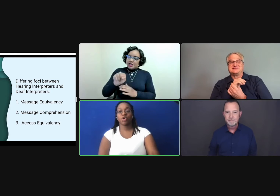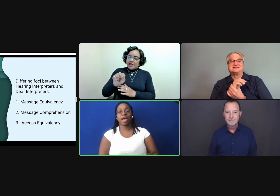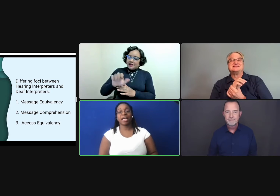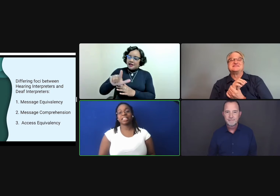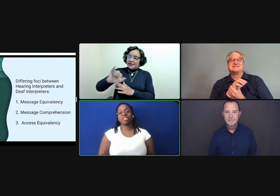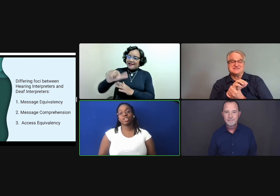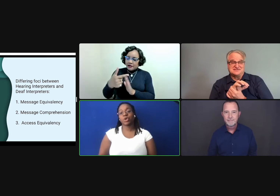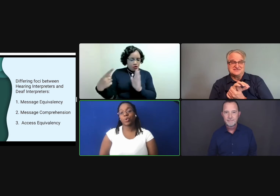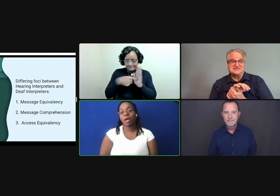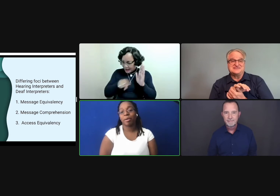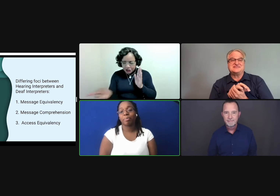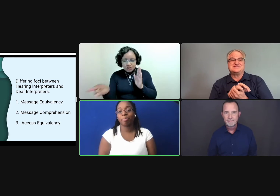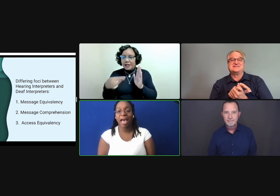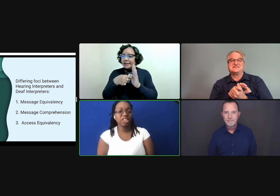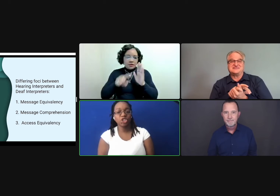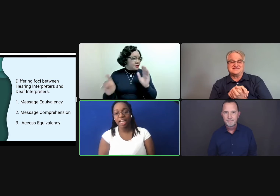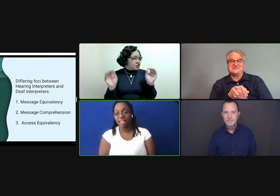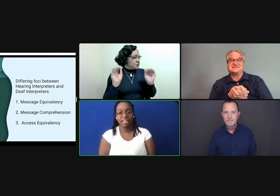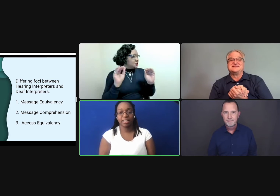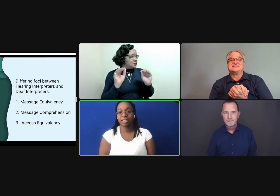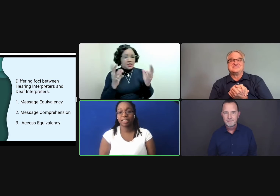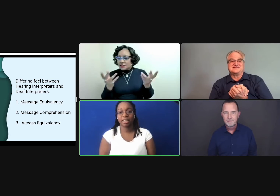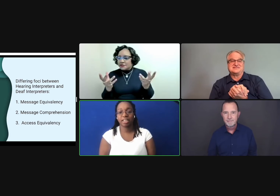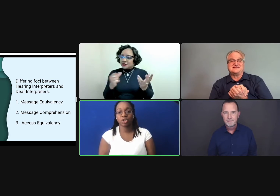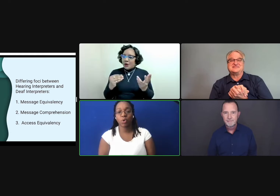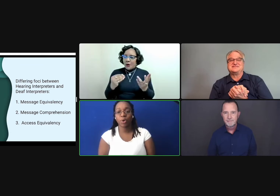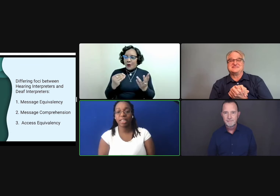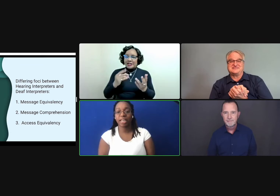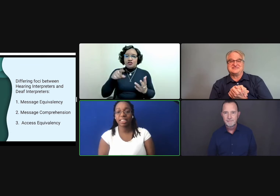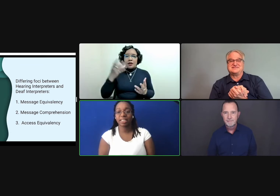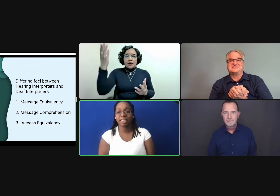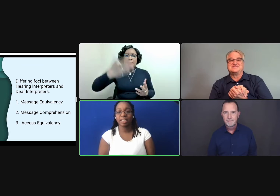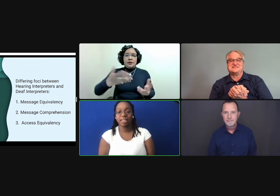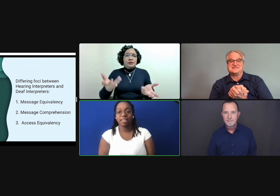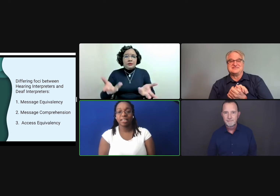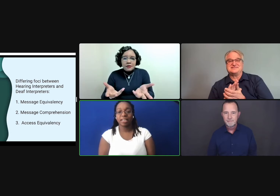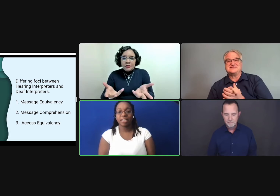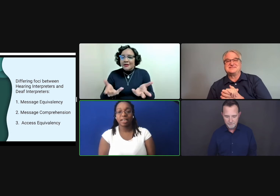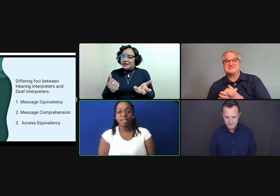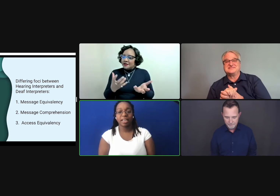Correct. There is no fact checking. There's no one that's--